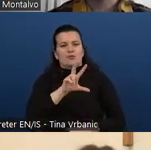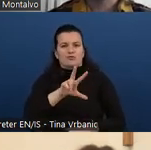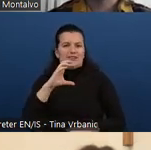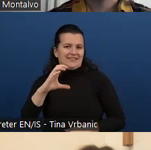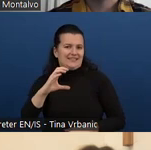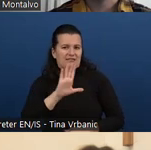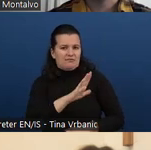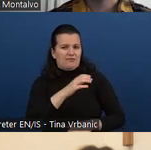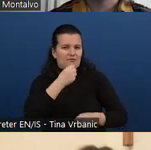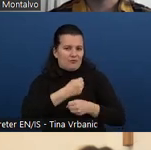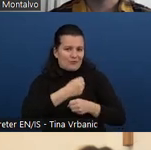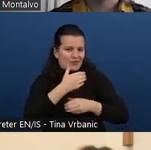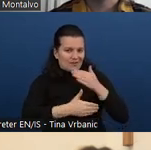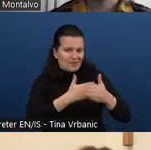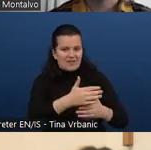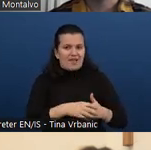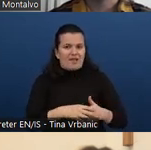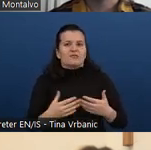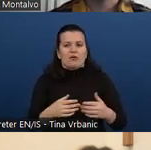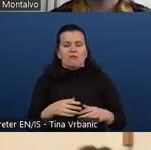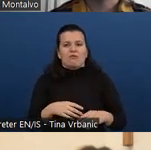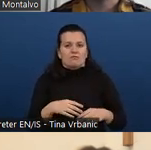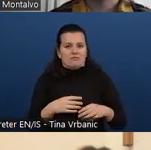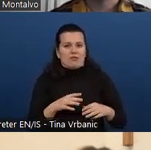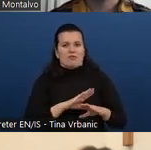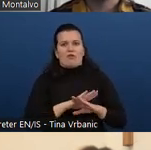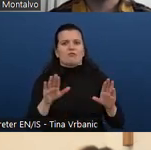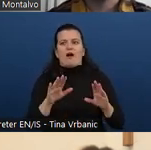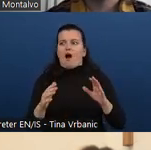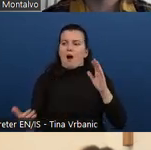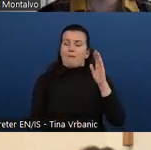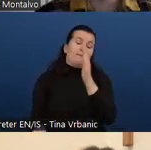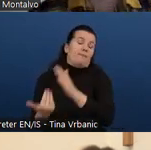is minor updates we could do, if there is some major things, probably we would, yeah,